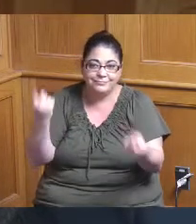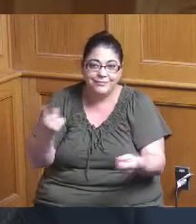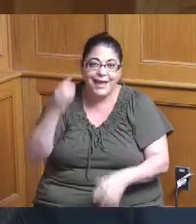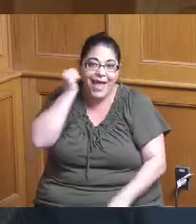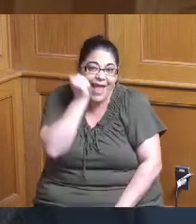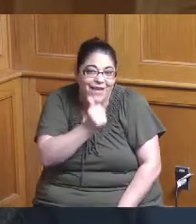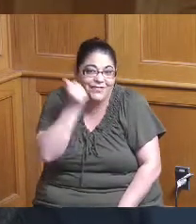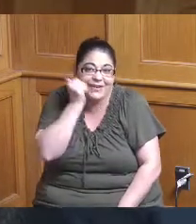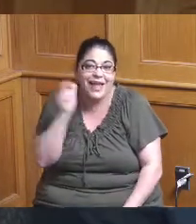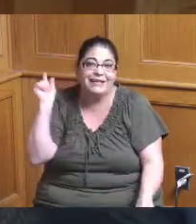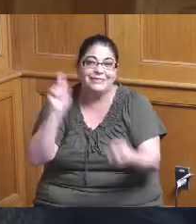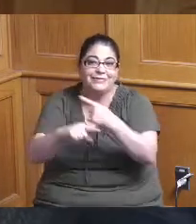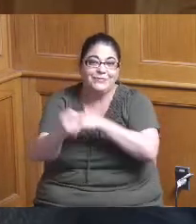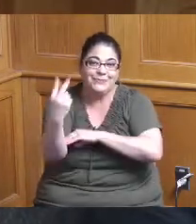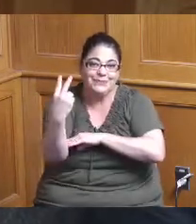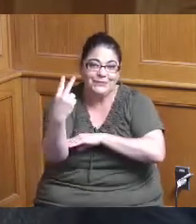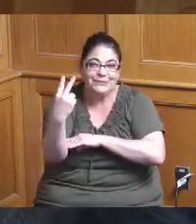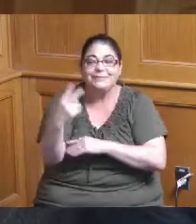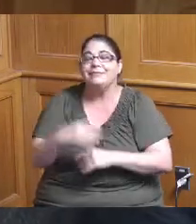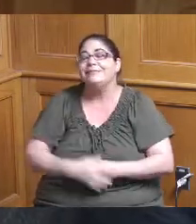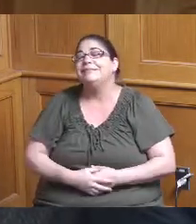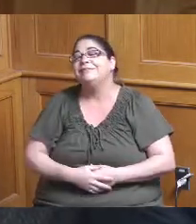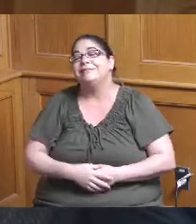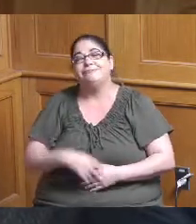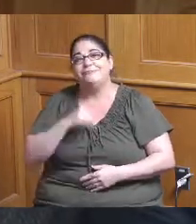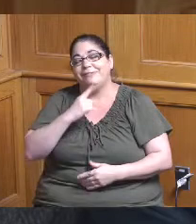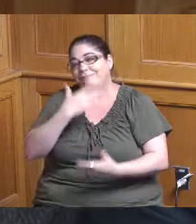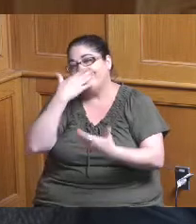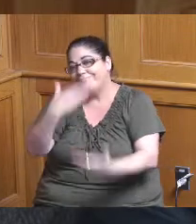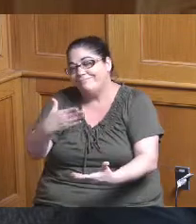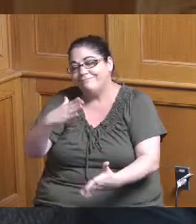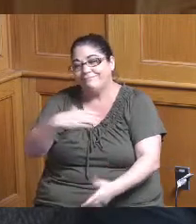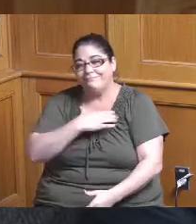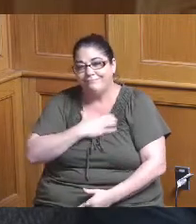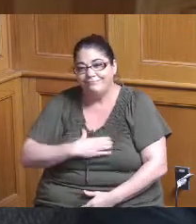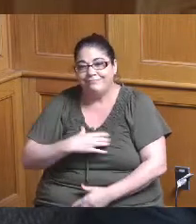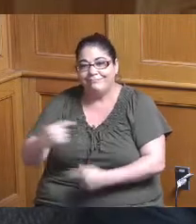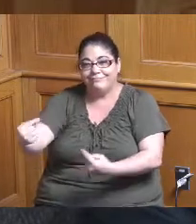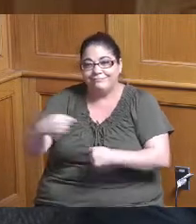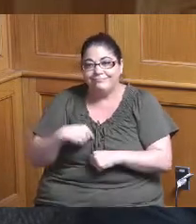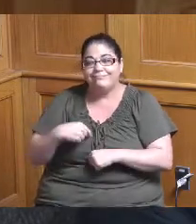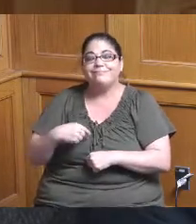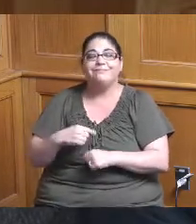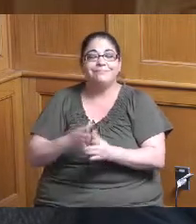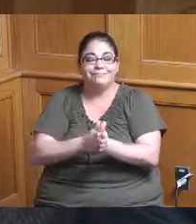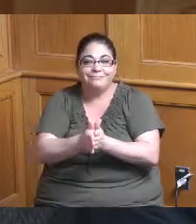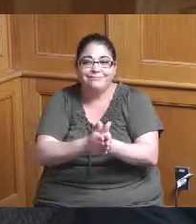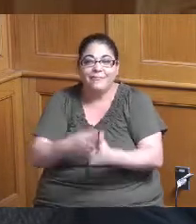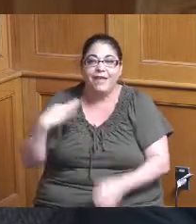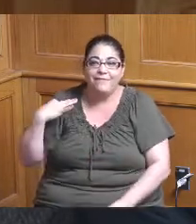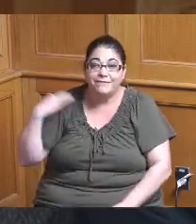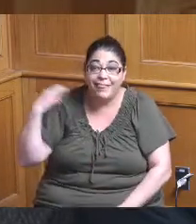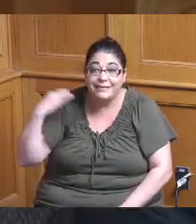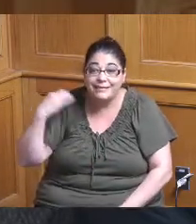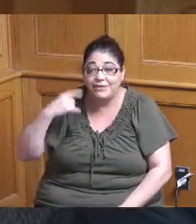until noon so really grateful for her willingness to come down and volunteer as part of her ability